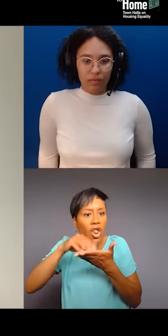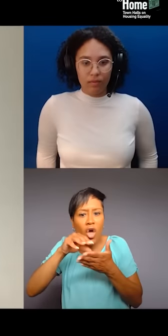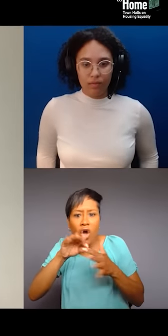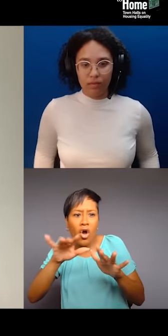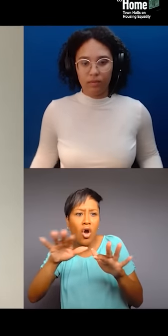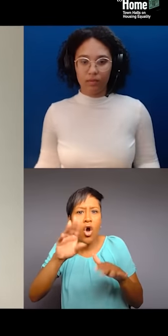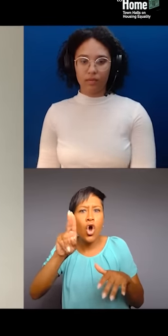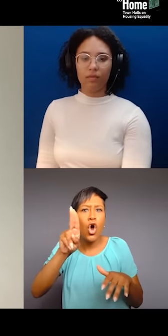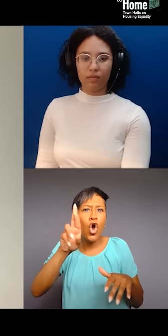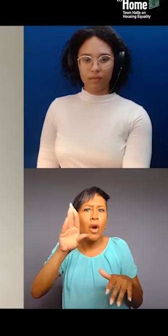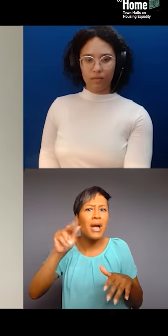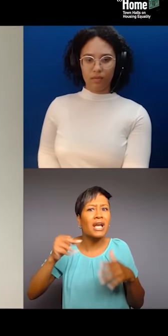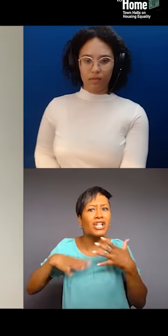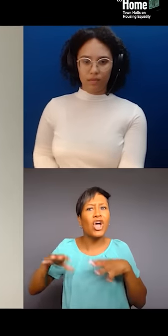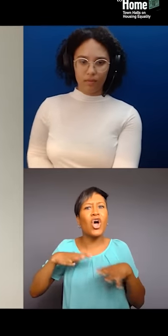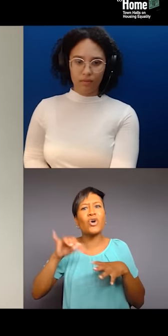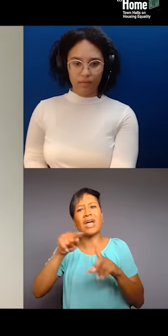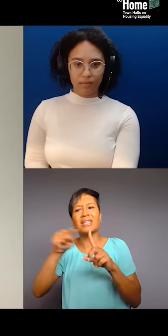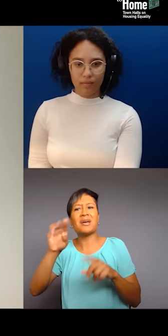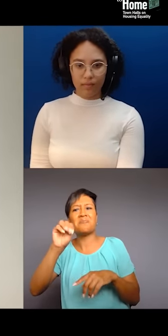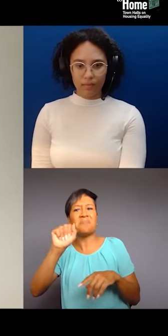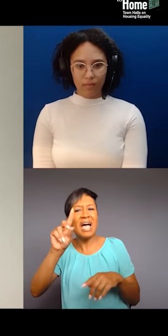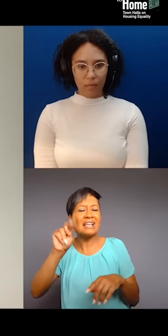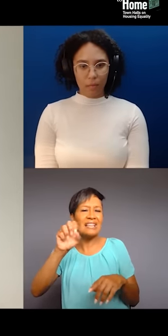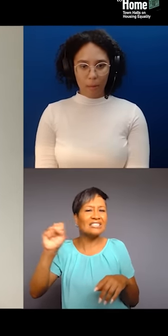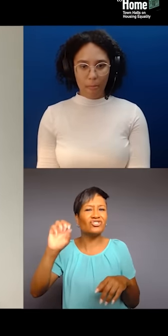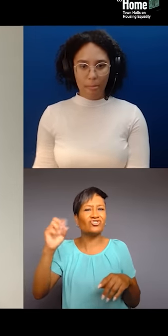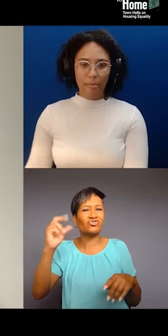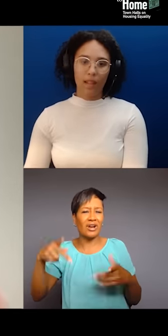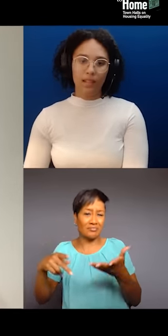So, I feel like a lot is owed to the artists,